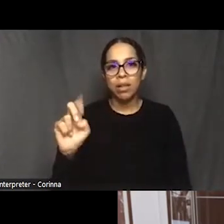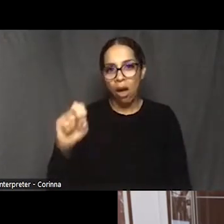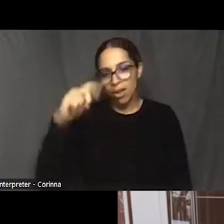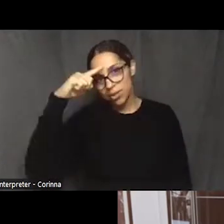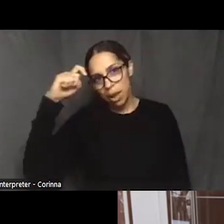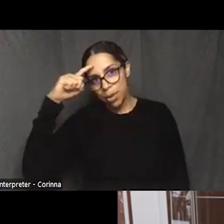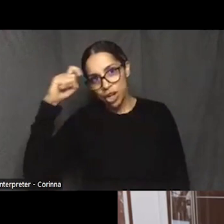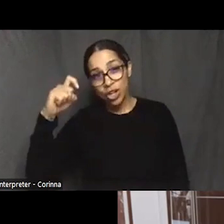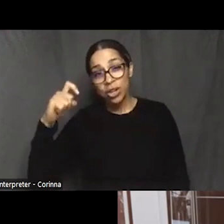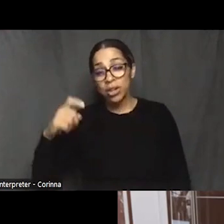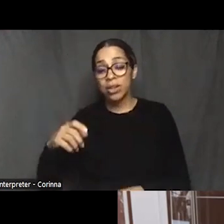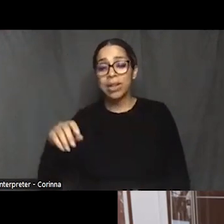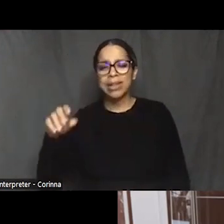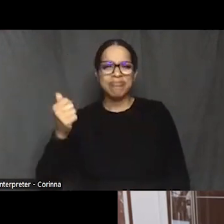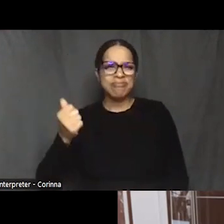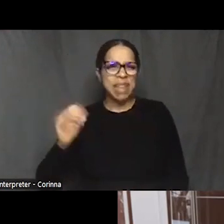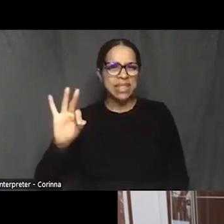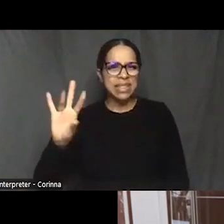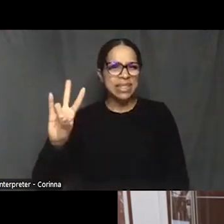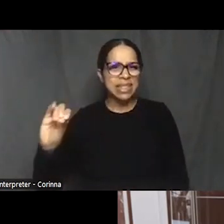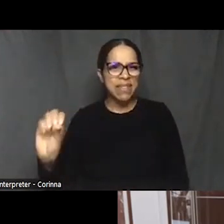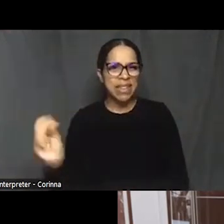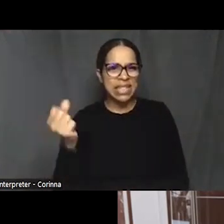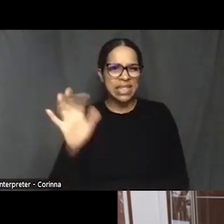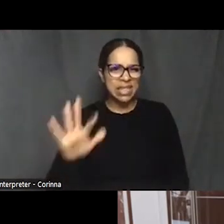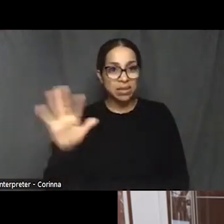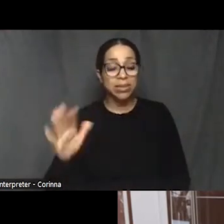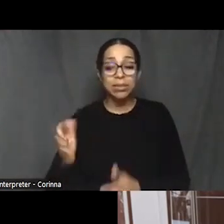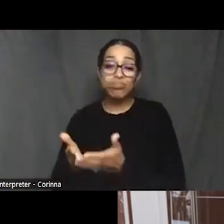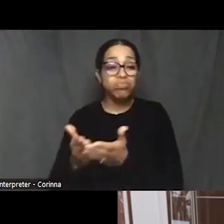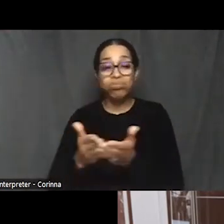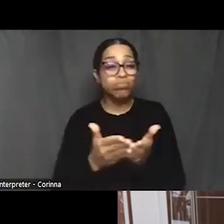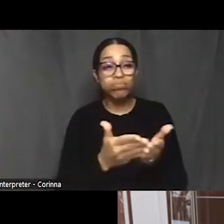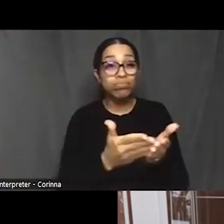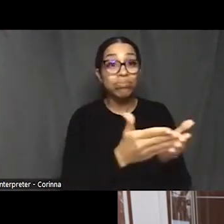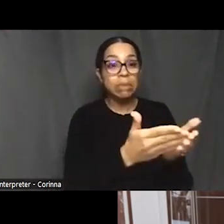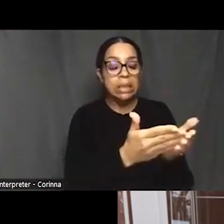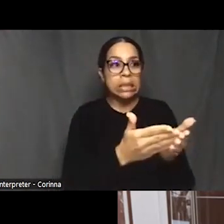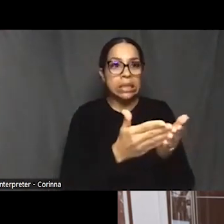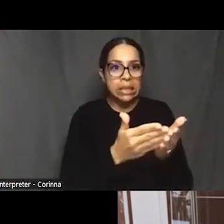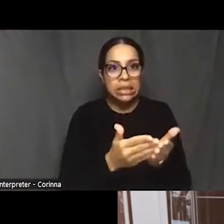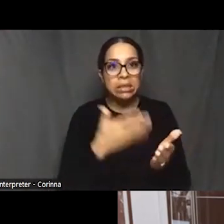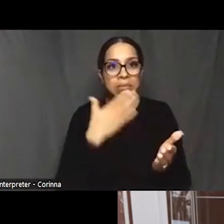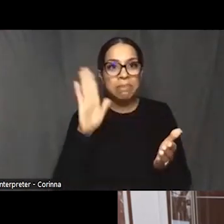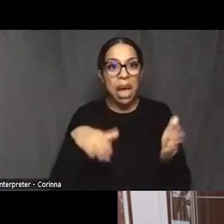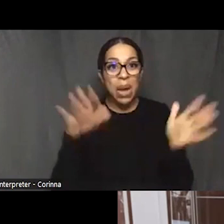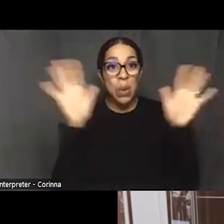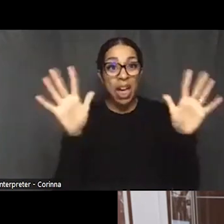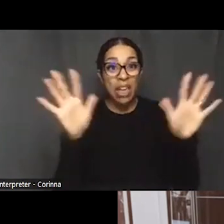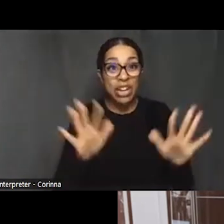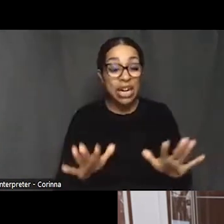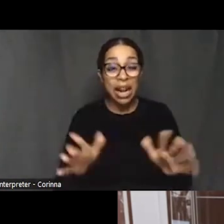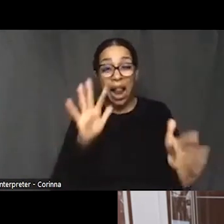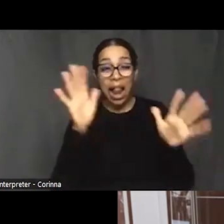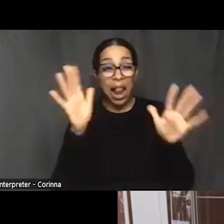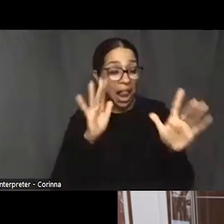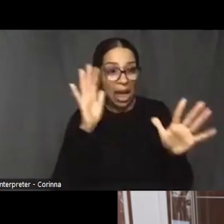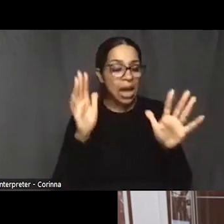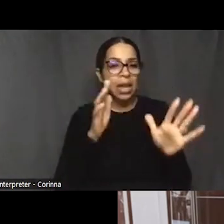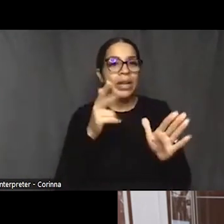and it got caught in a storm and it sank. And seven members of the family were killed.